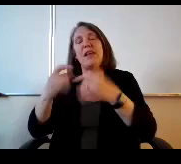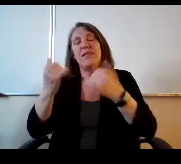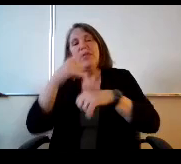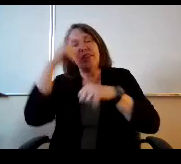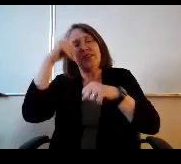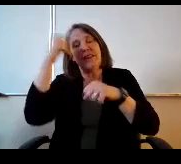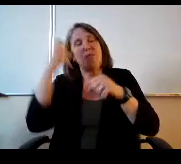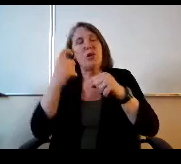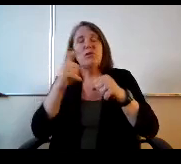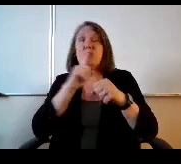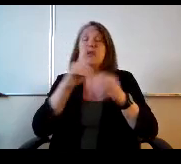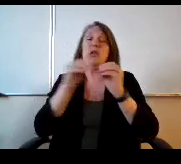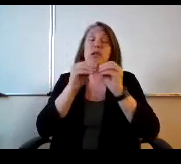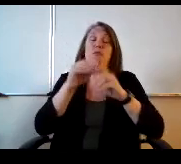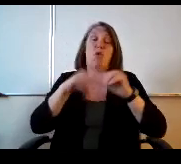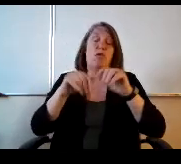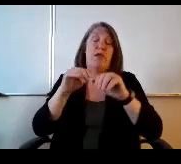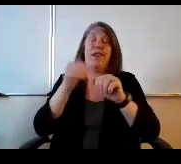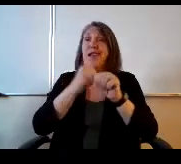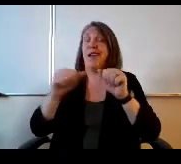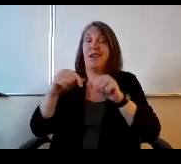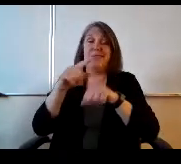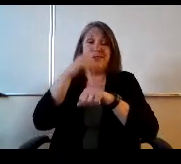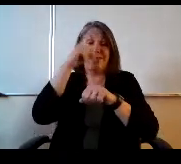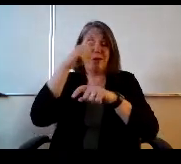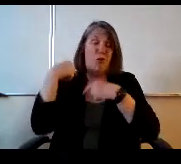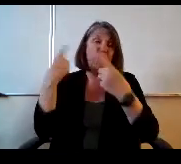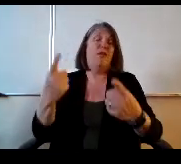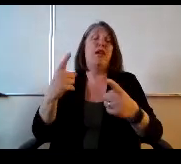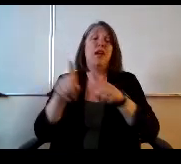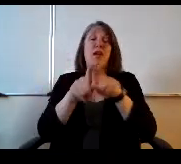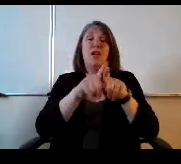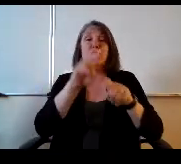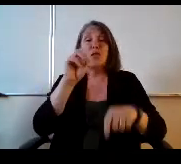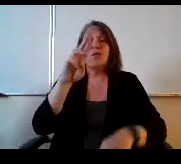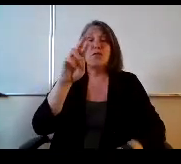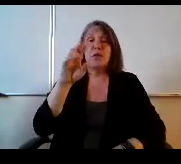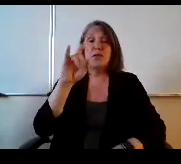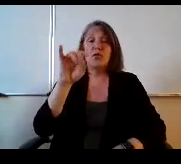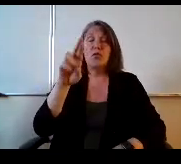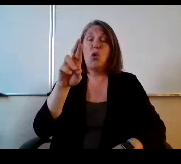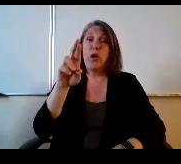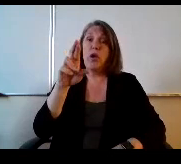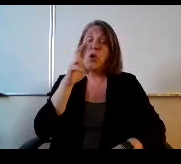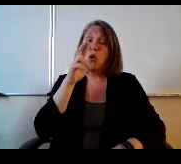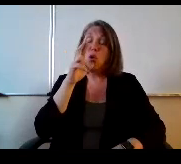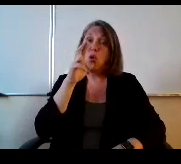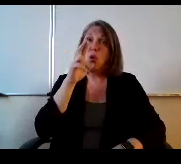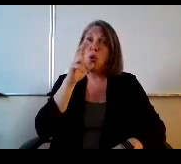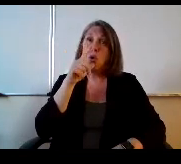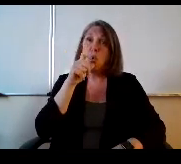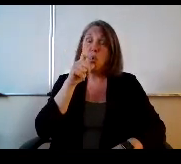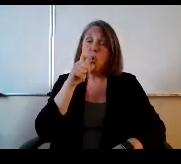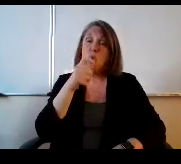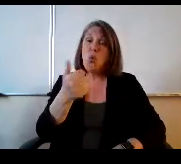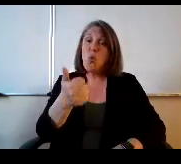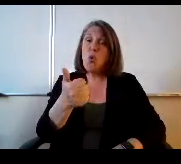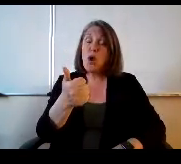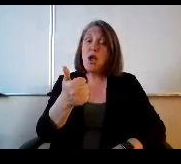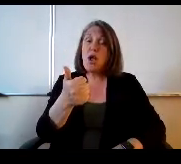certainly more so than any other summer, and also to Mr Royer, who you know has a few wrenches that's been thrown into.